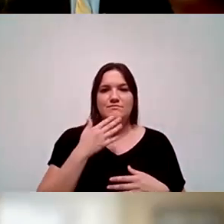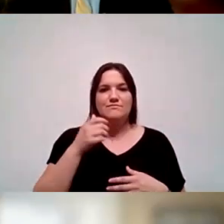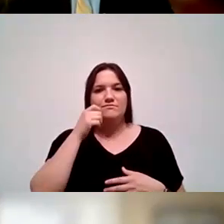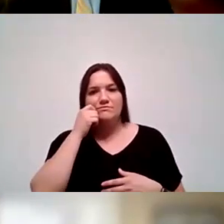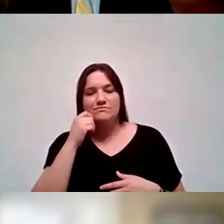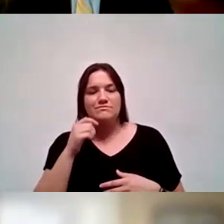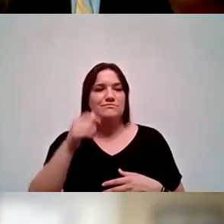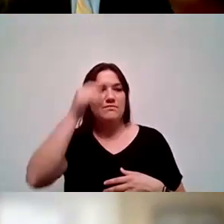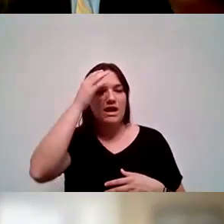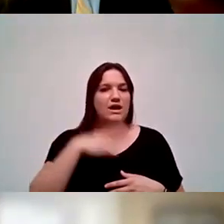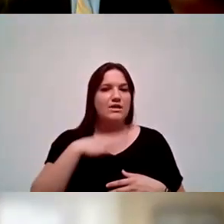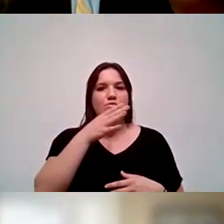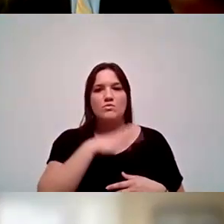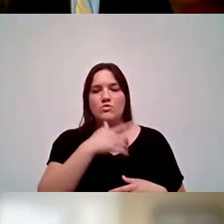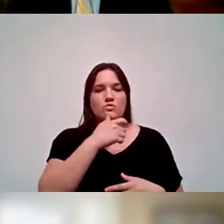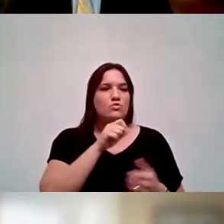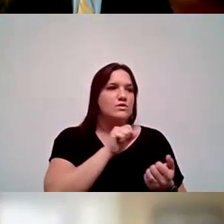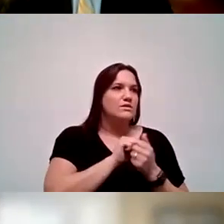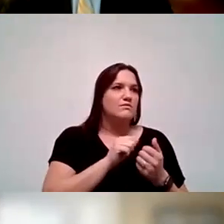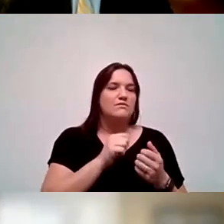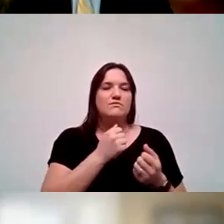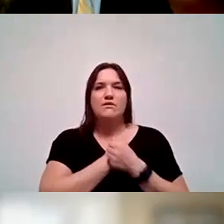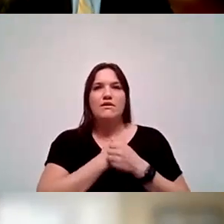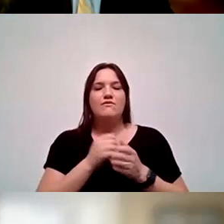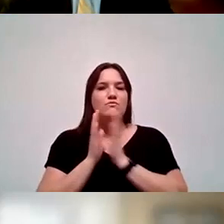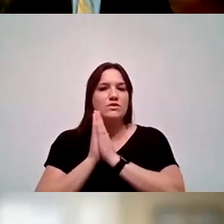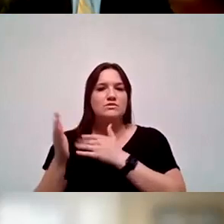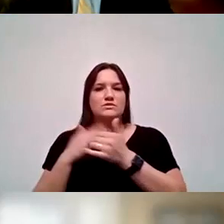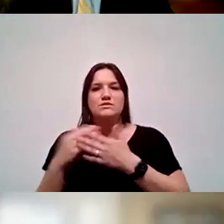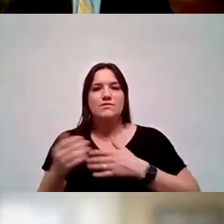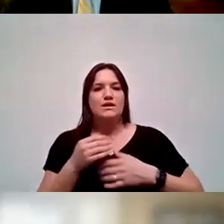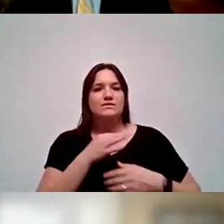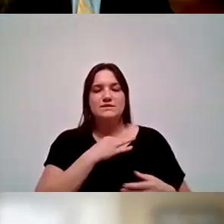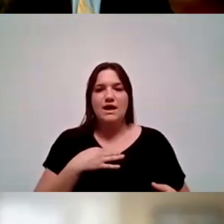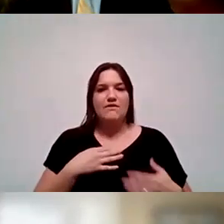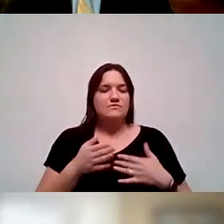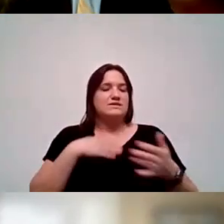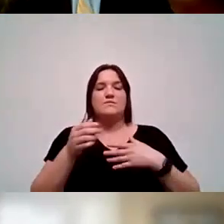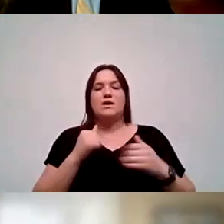regardless of who you love, who you pray to. If you're a faculty member, classified member, all of us